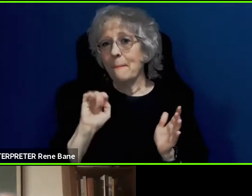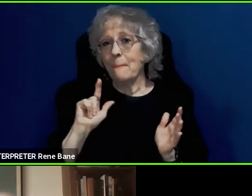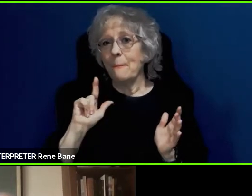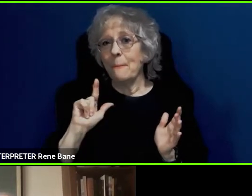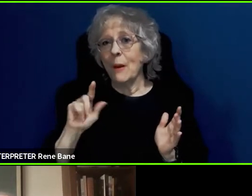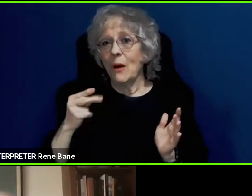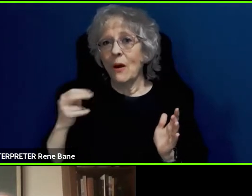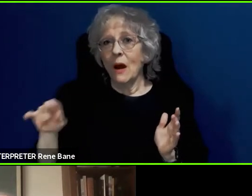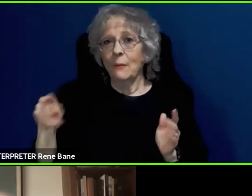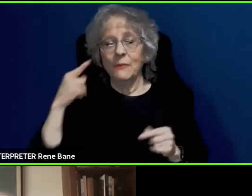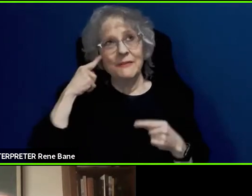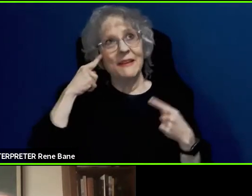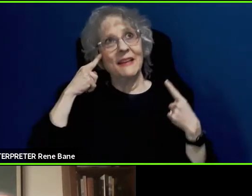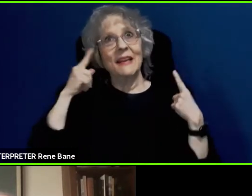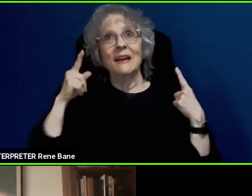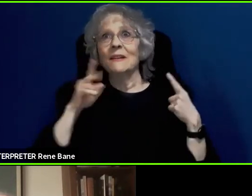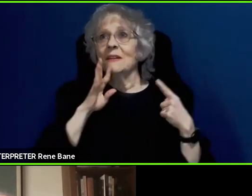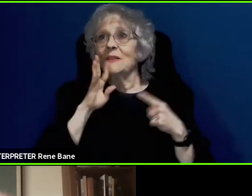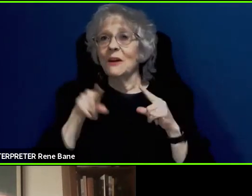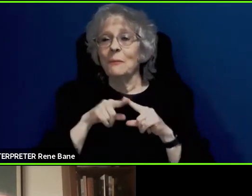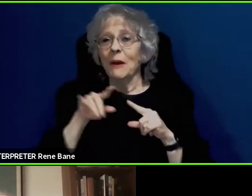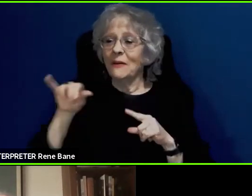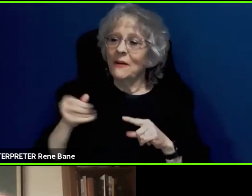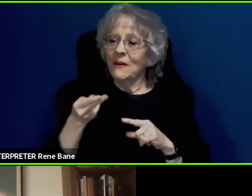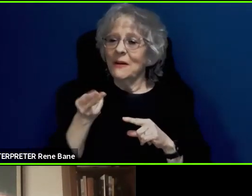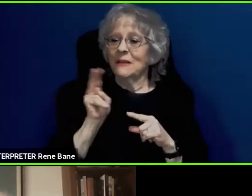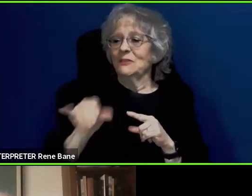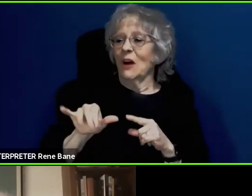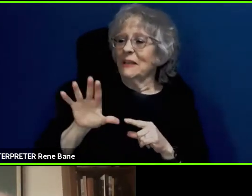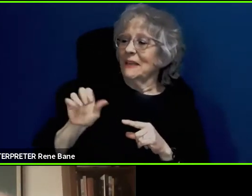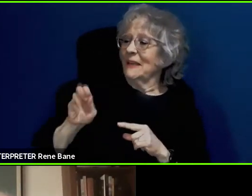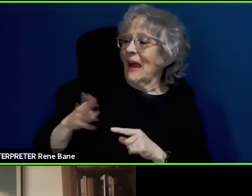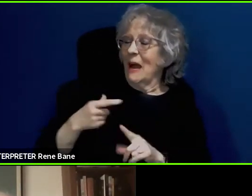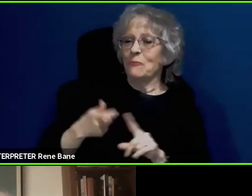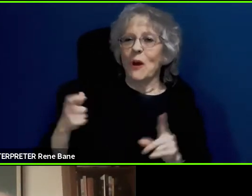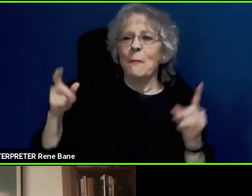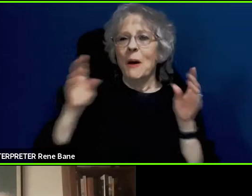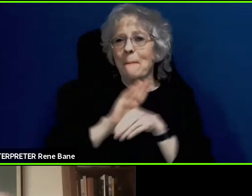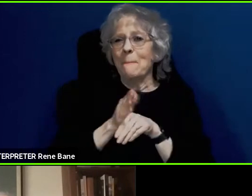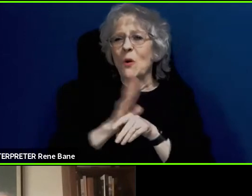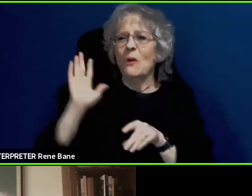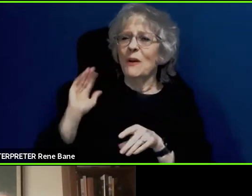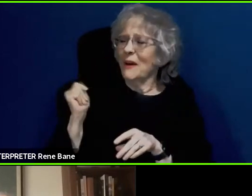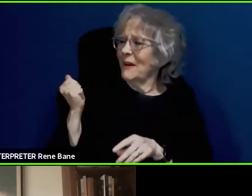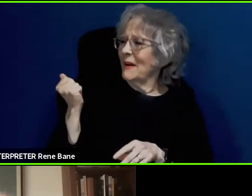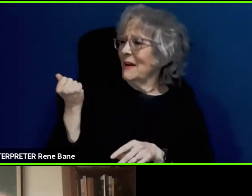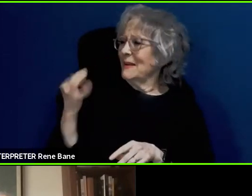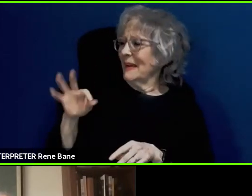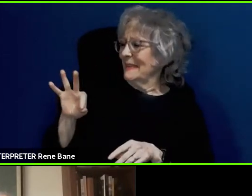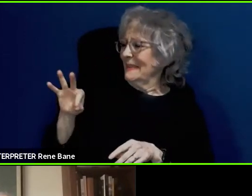was Johnny Cab from Total Recall in 1990 which was a fairly terrifying implementation